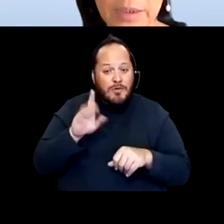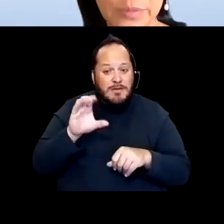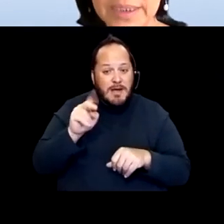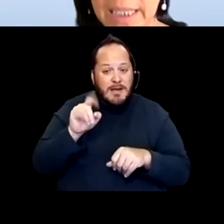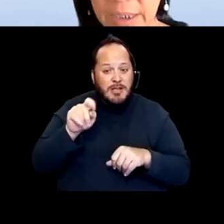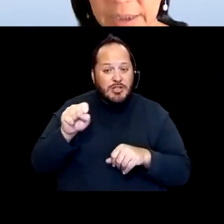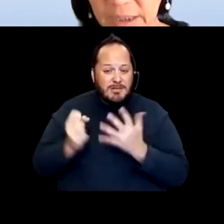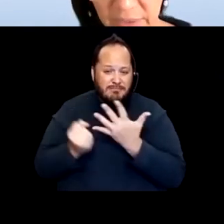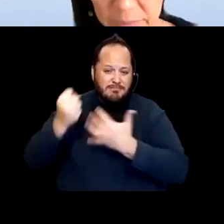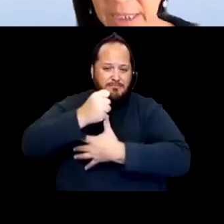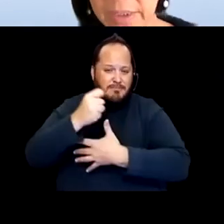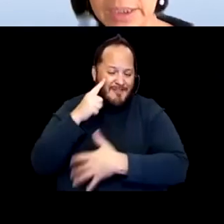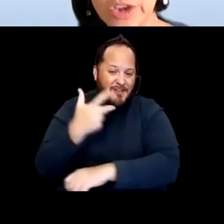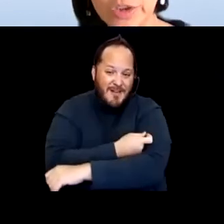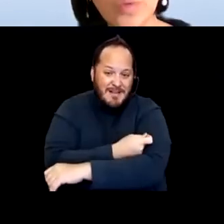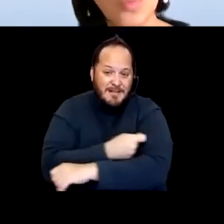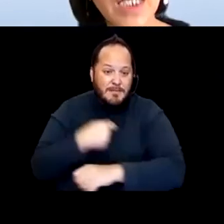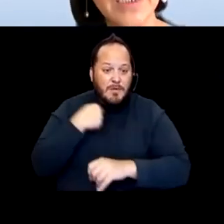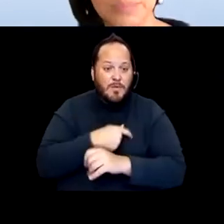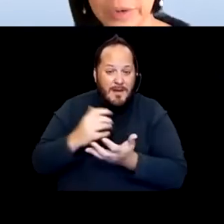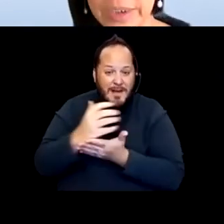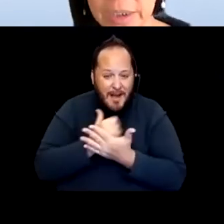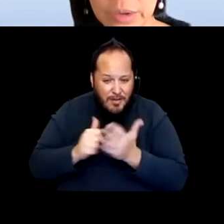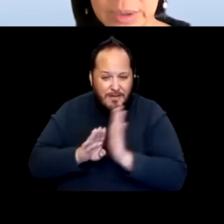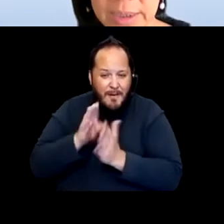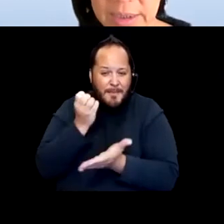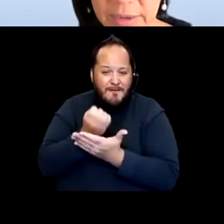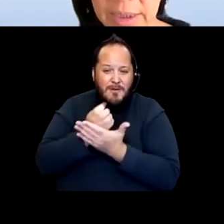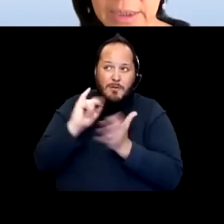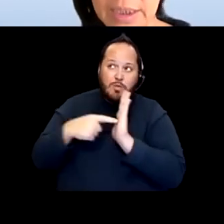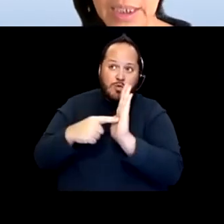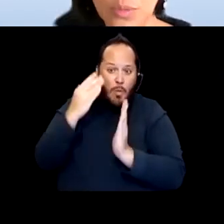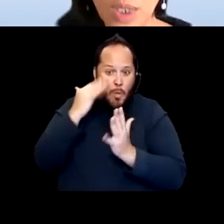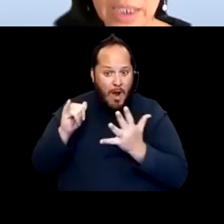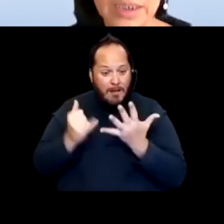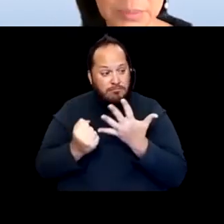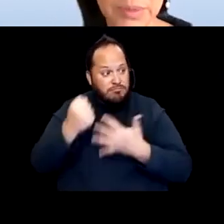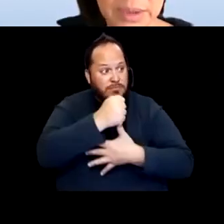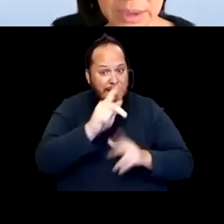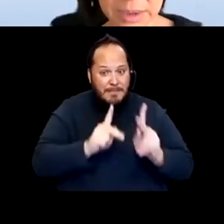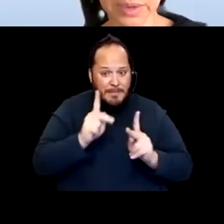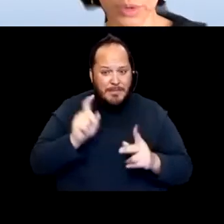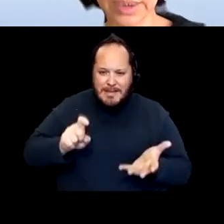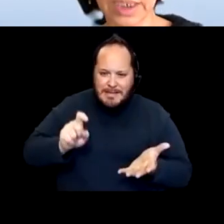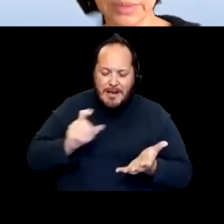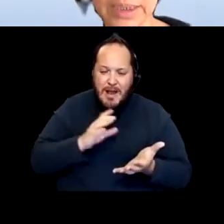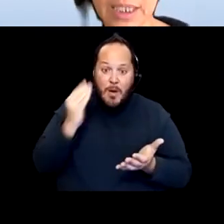We've been gathering and developing evidence that showed why the prioritization was necessary. And why people with disabilities were at high risk.